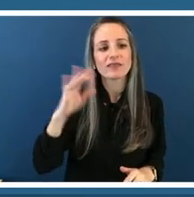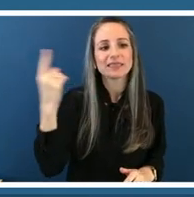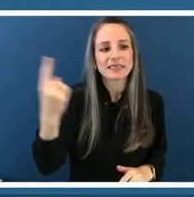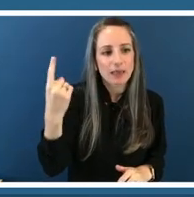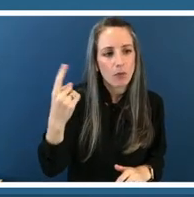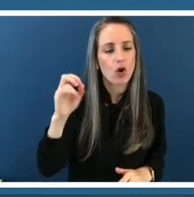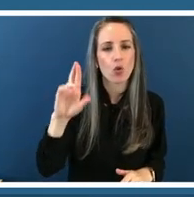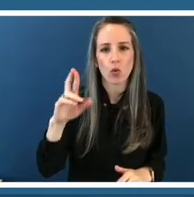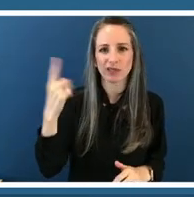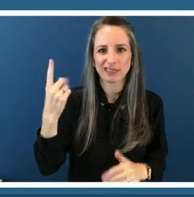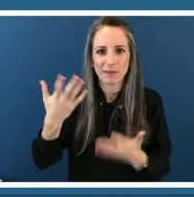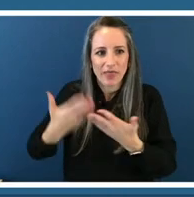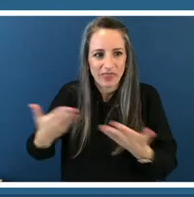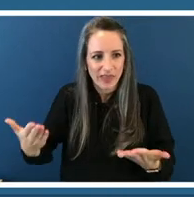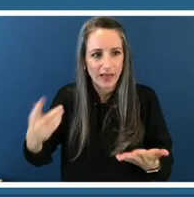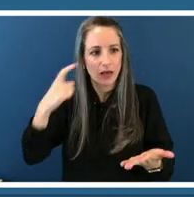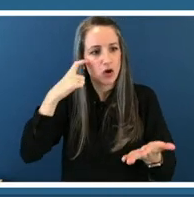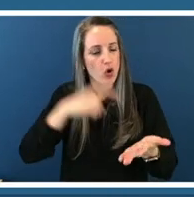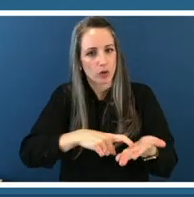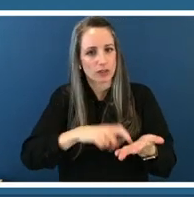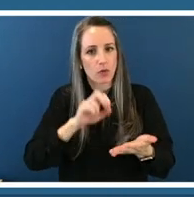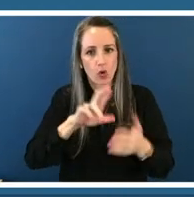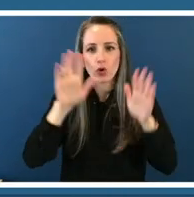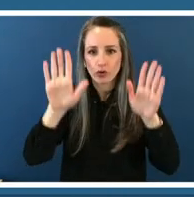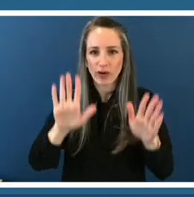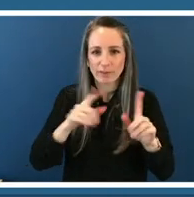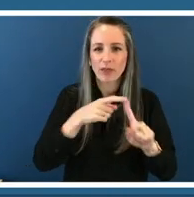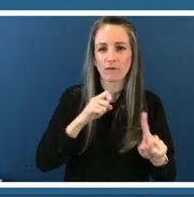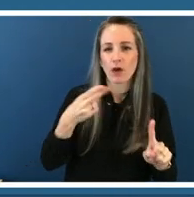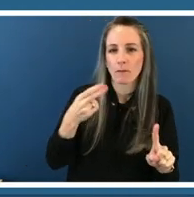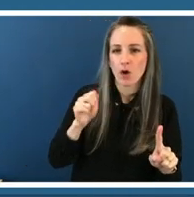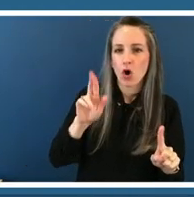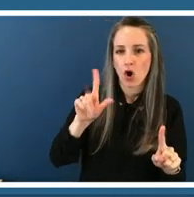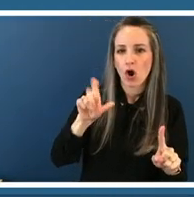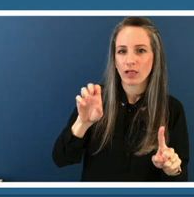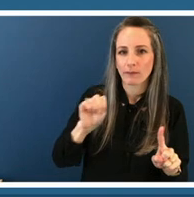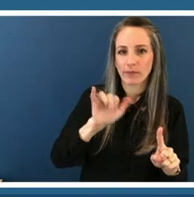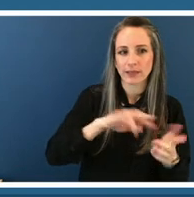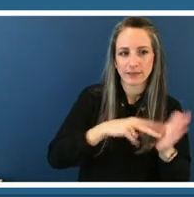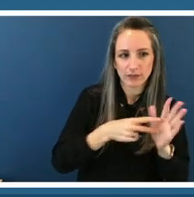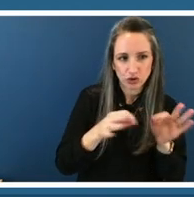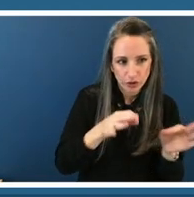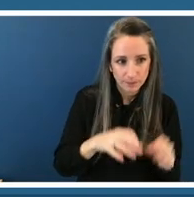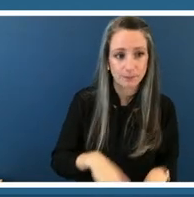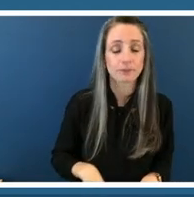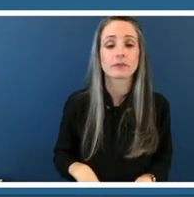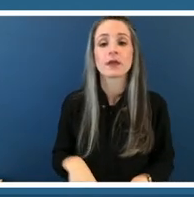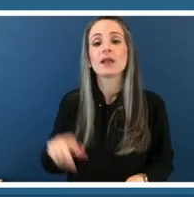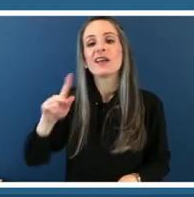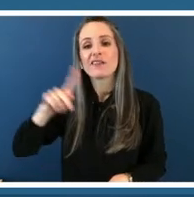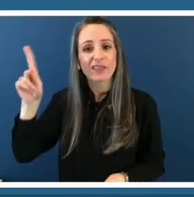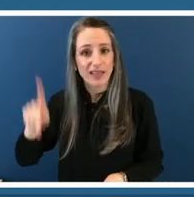from monument lab which is a public art history studio in philadelphia